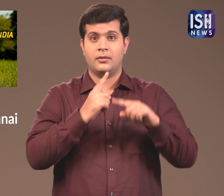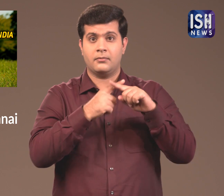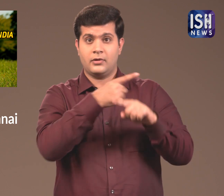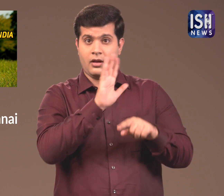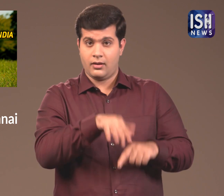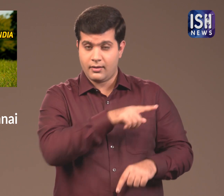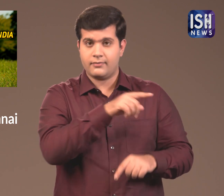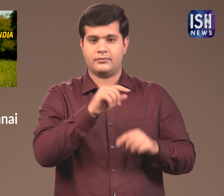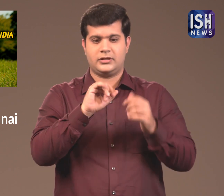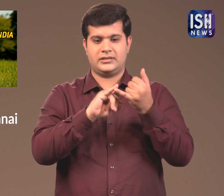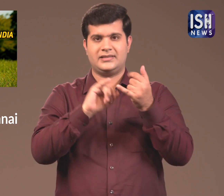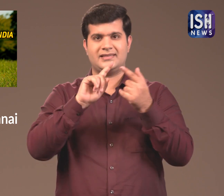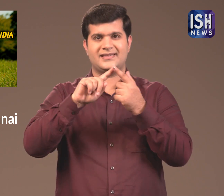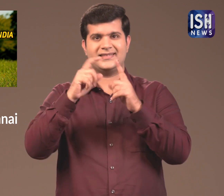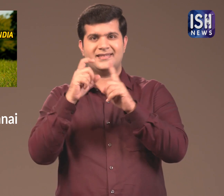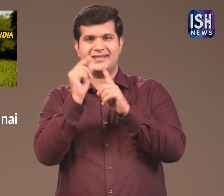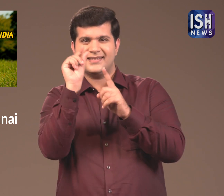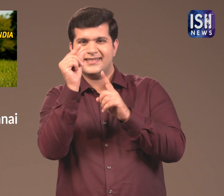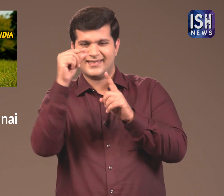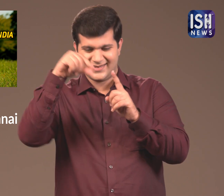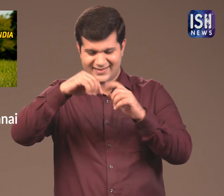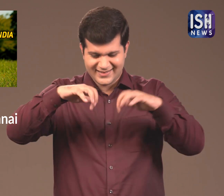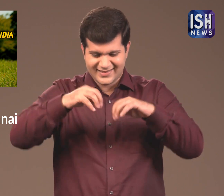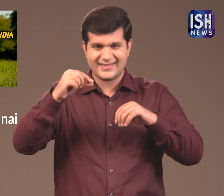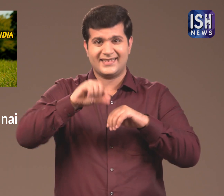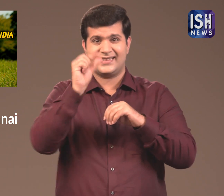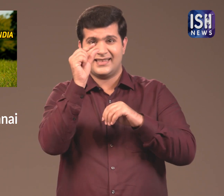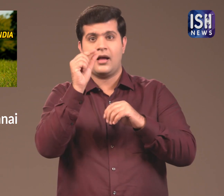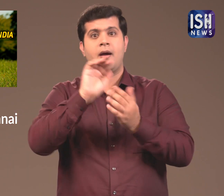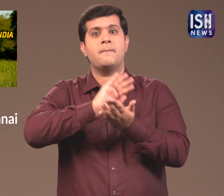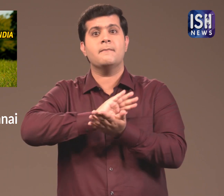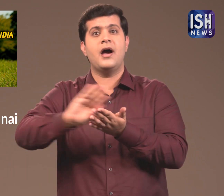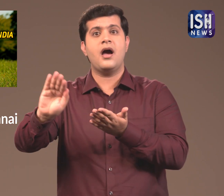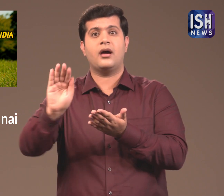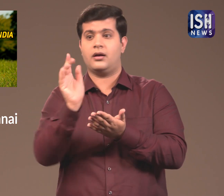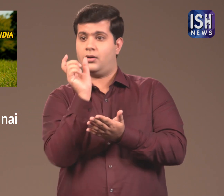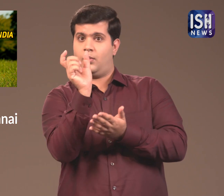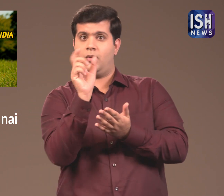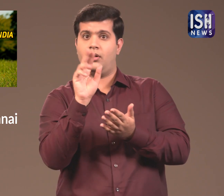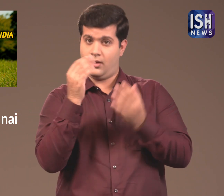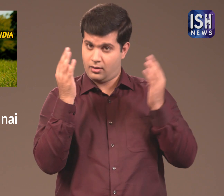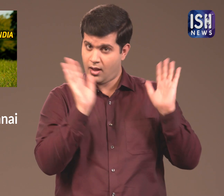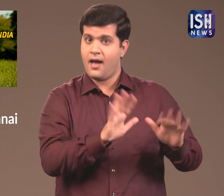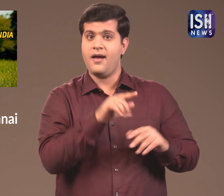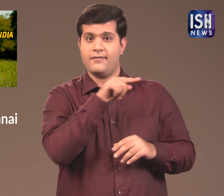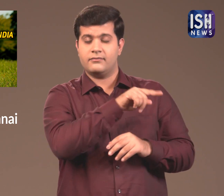They also have a "Seed Bank".